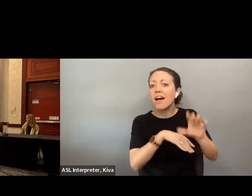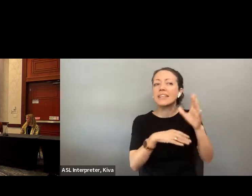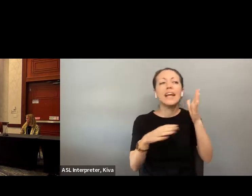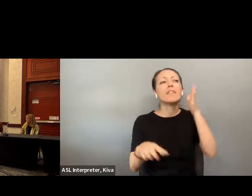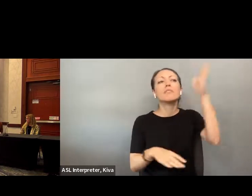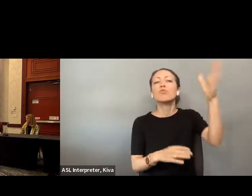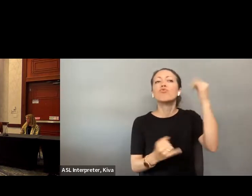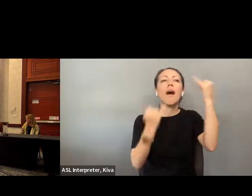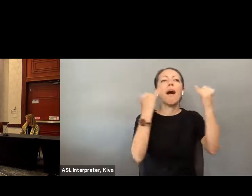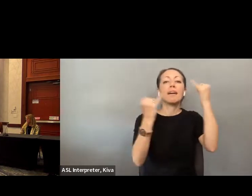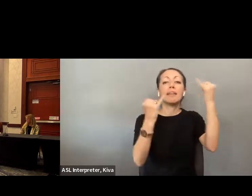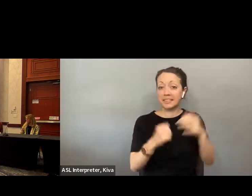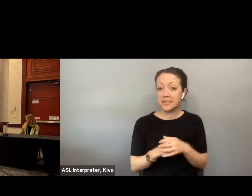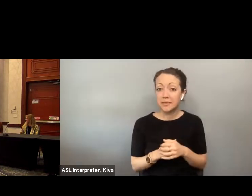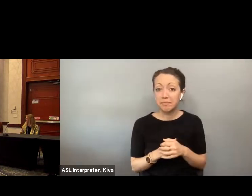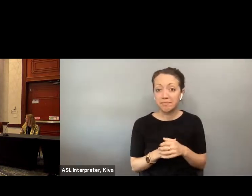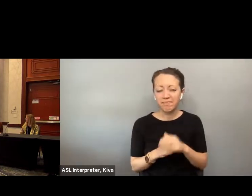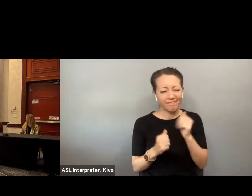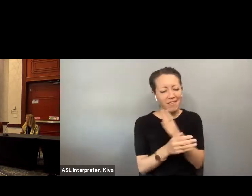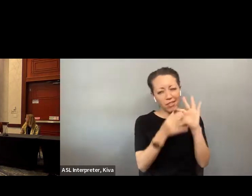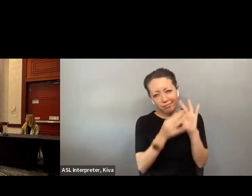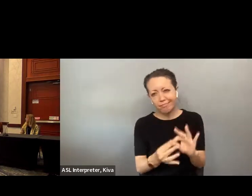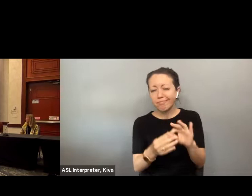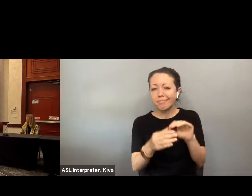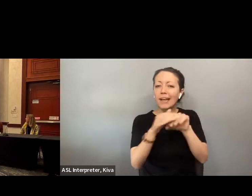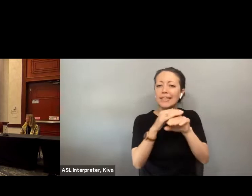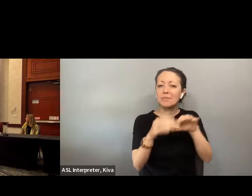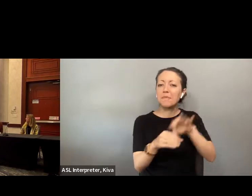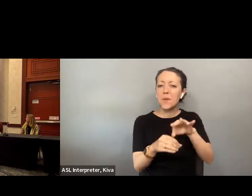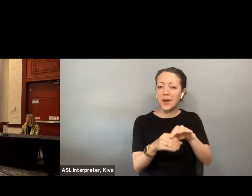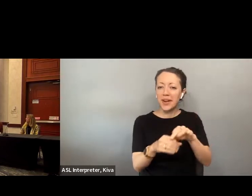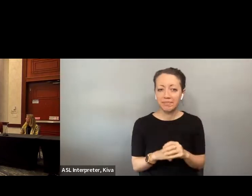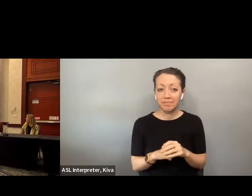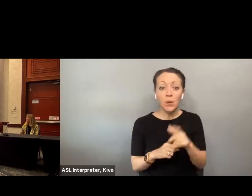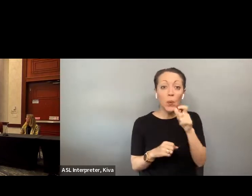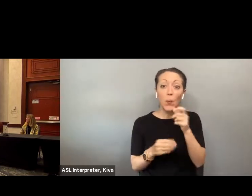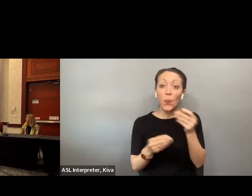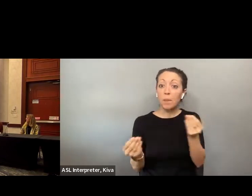Accessible voting. So I'm happy to introduce our moderators for today's panel.